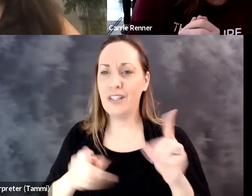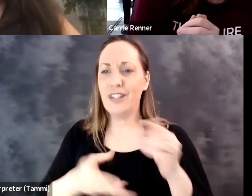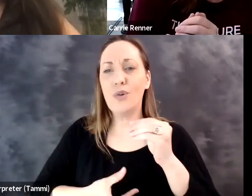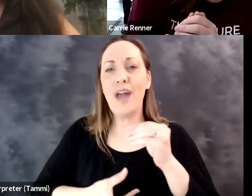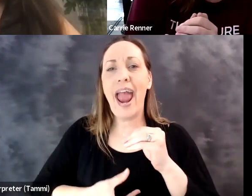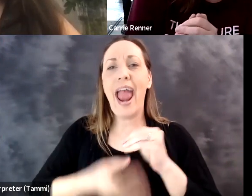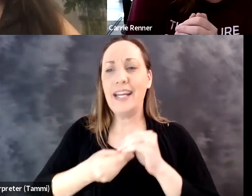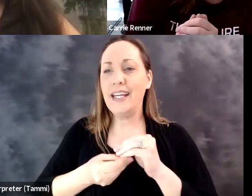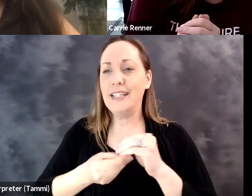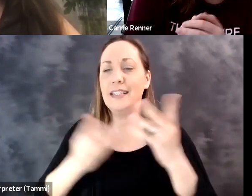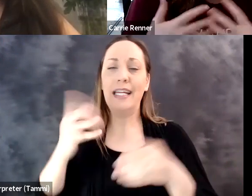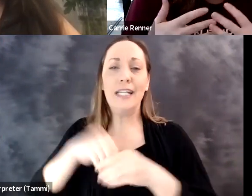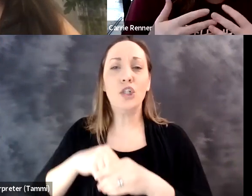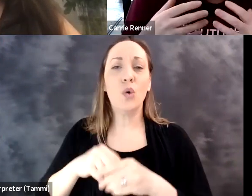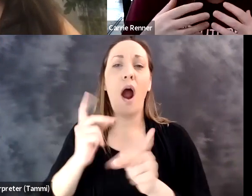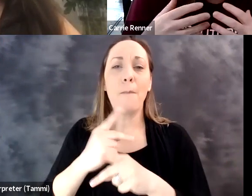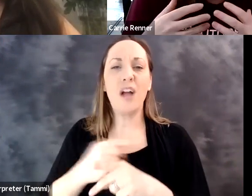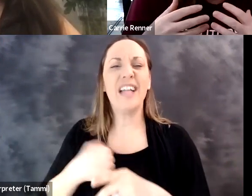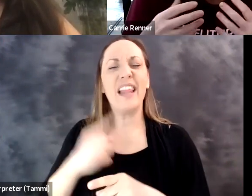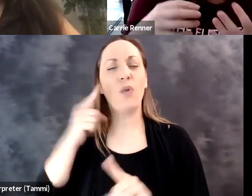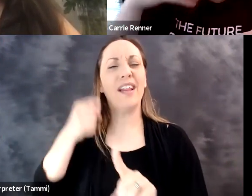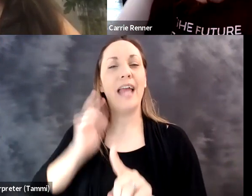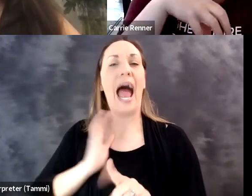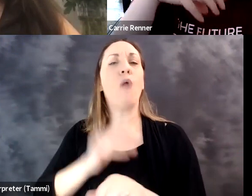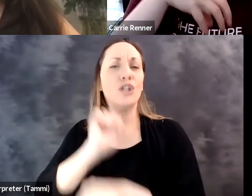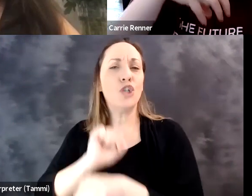listening to bug requests or features, and they're embedding it into product.